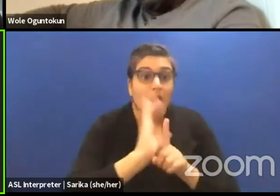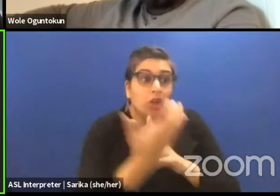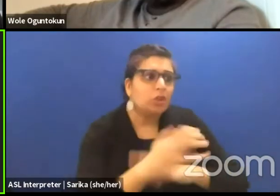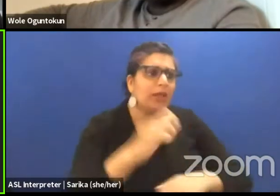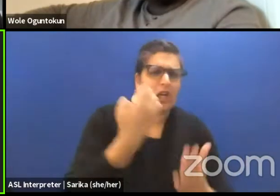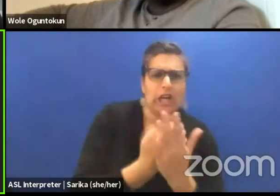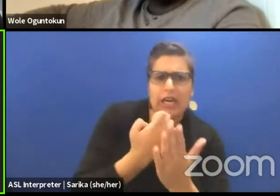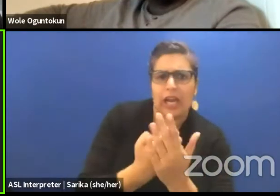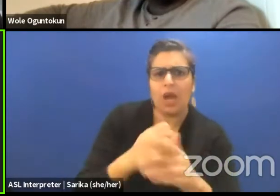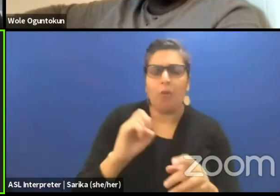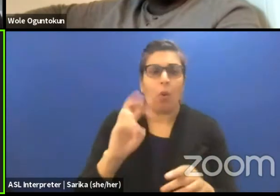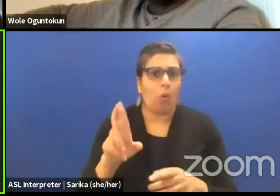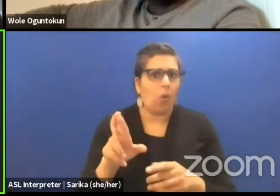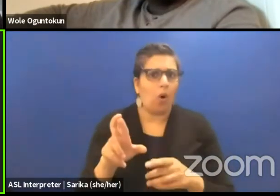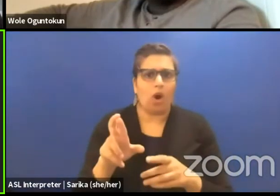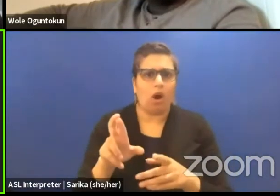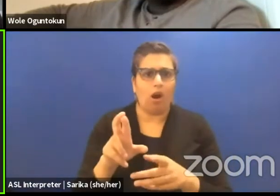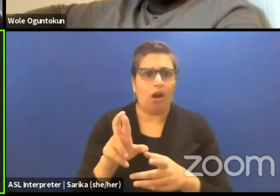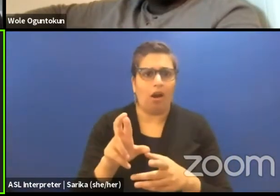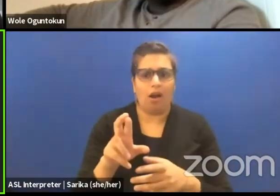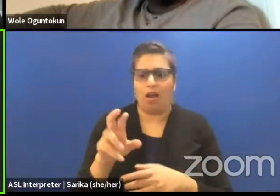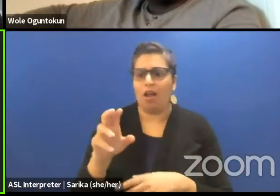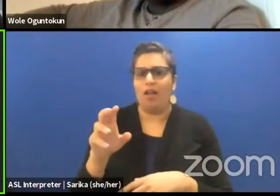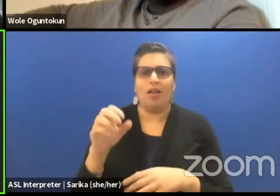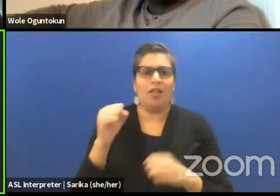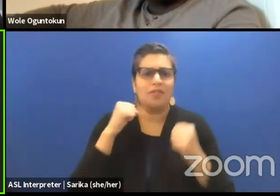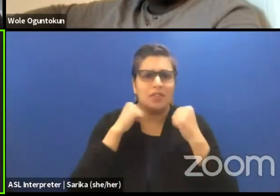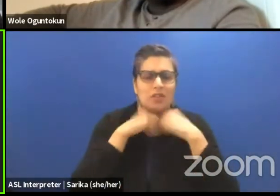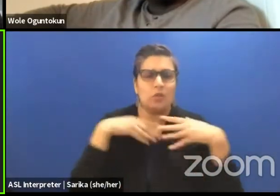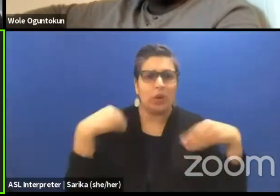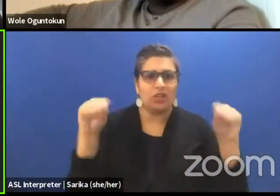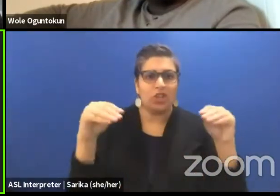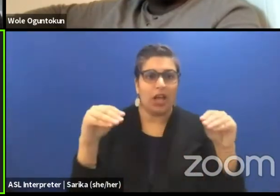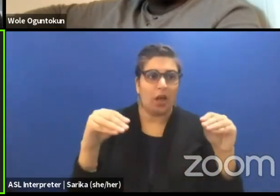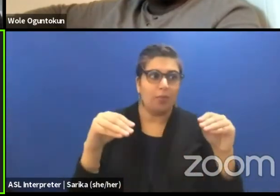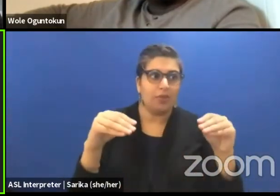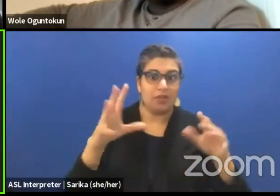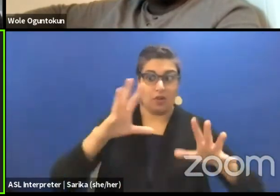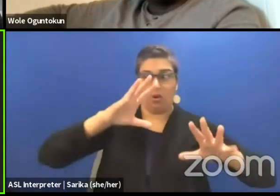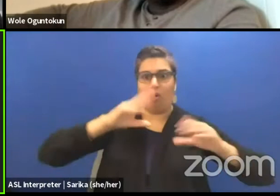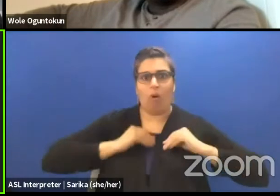or in terms of the sweatshops that are owned and run in places and countries like mine